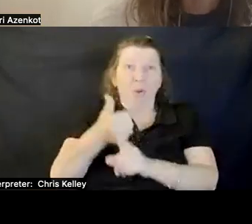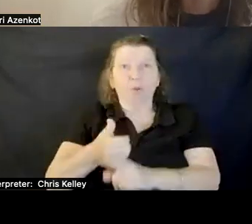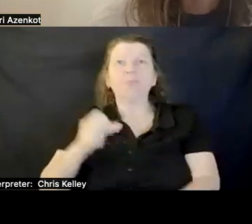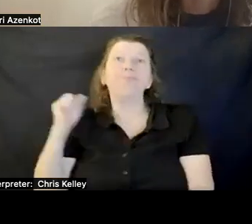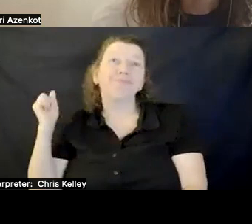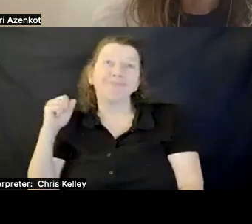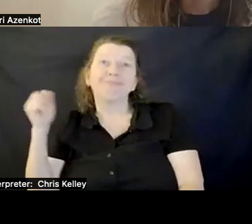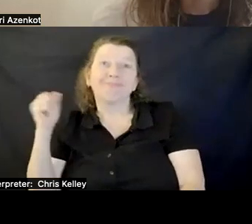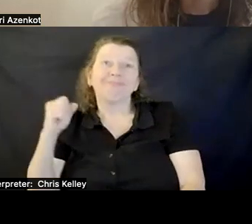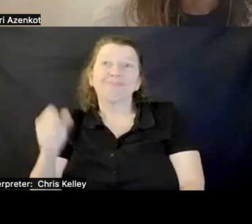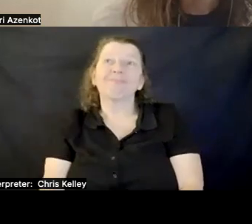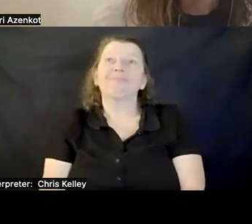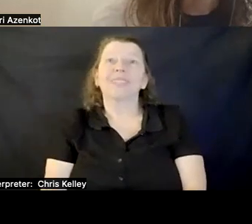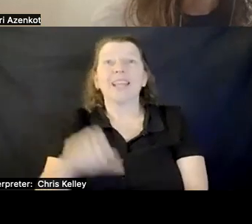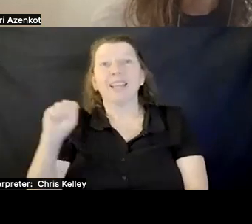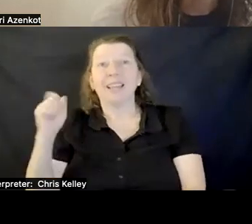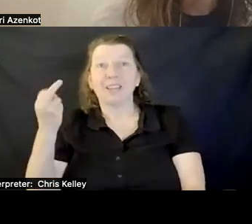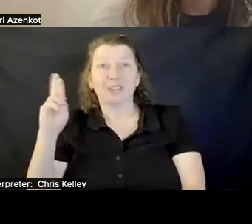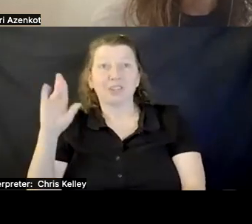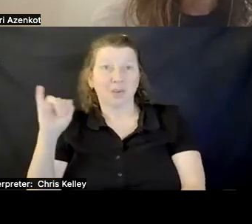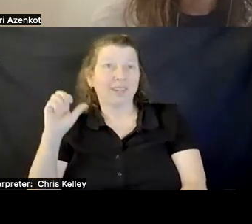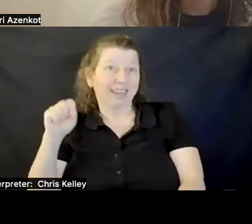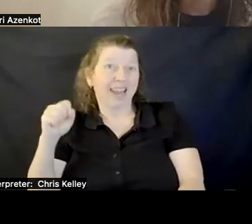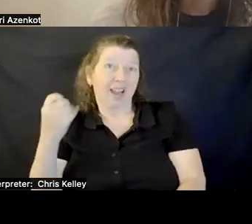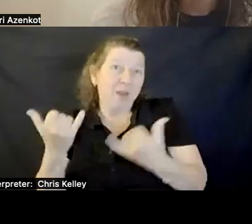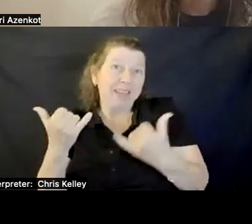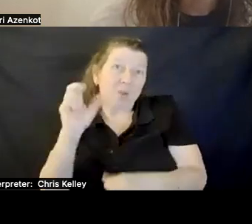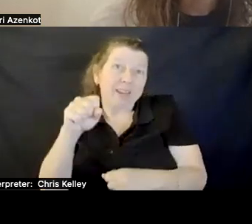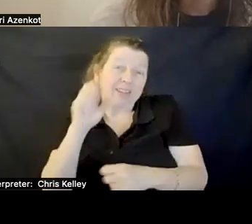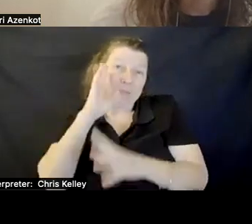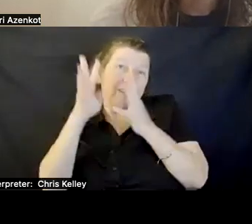AT THIS TIME, YES. IT IS ALSO UNCLEAR WHAT WE